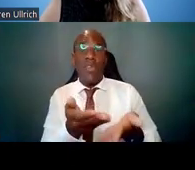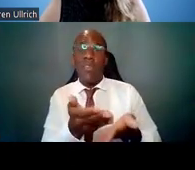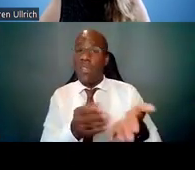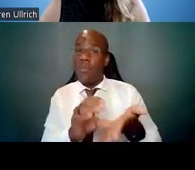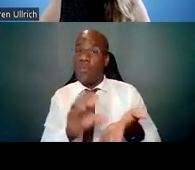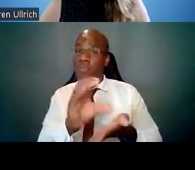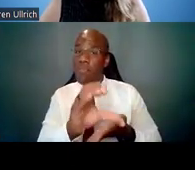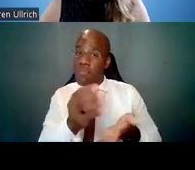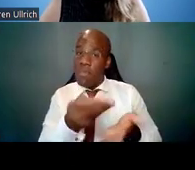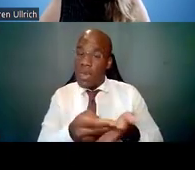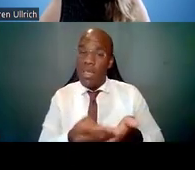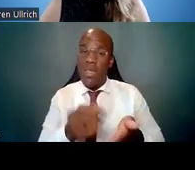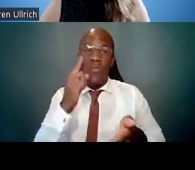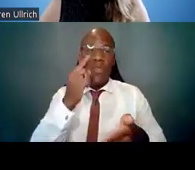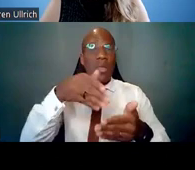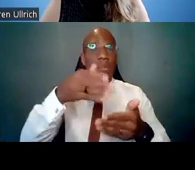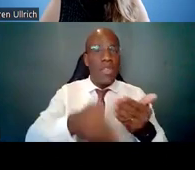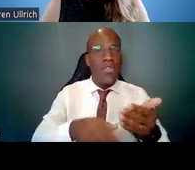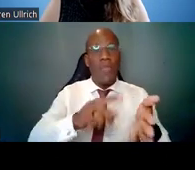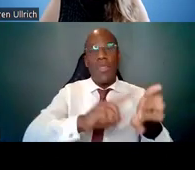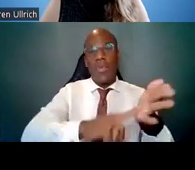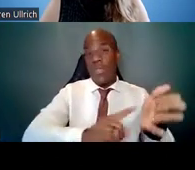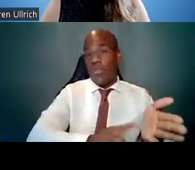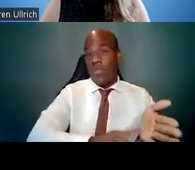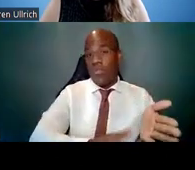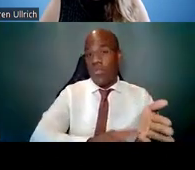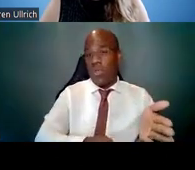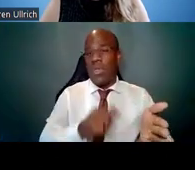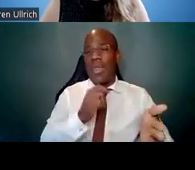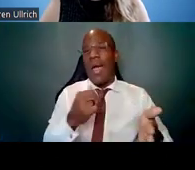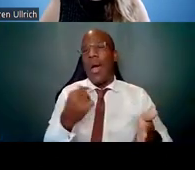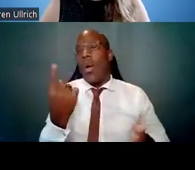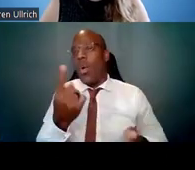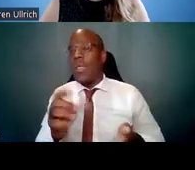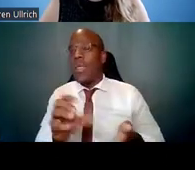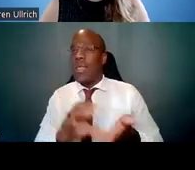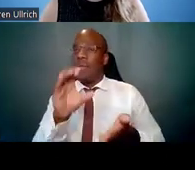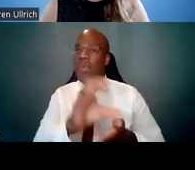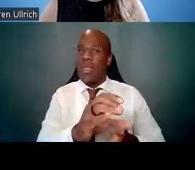and not just the funding to support your stipend.